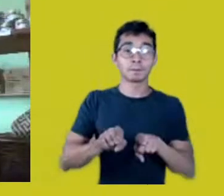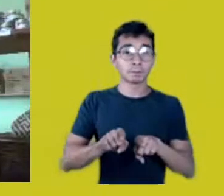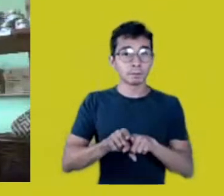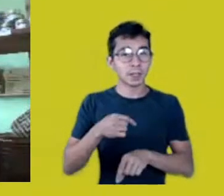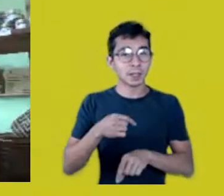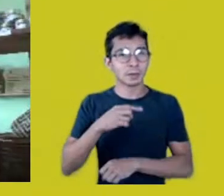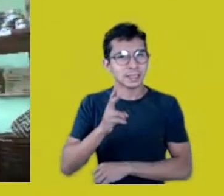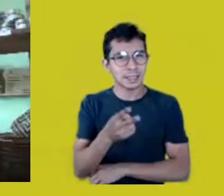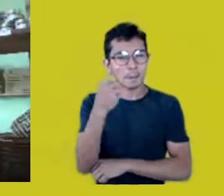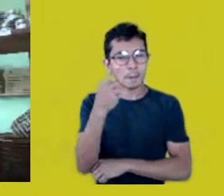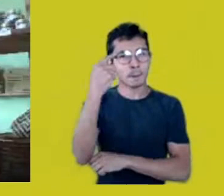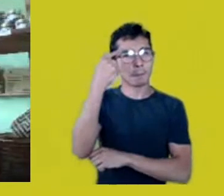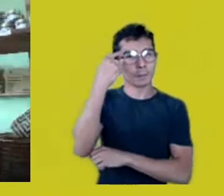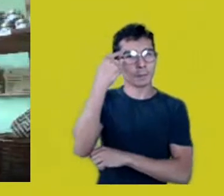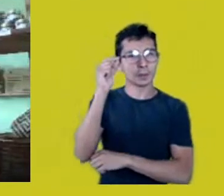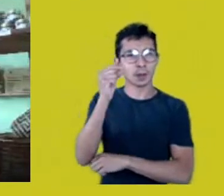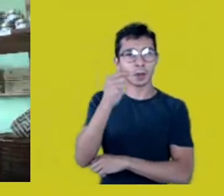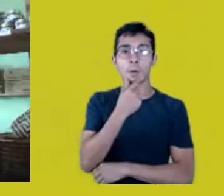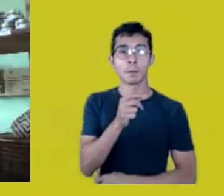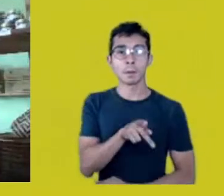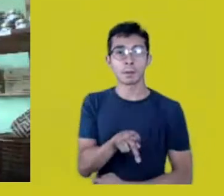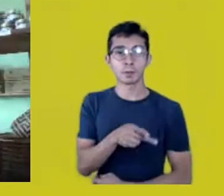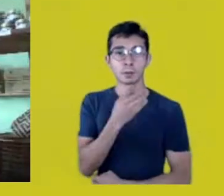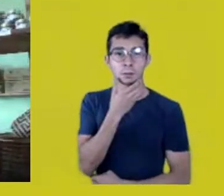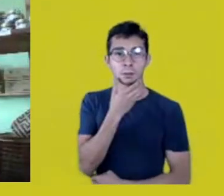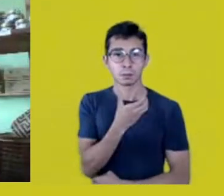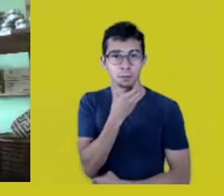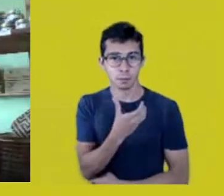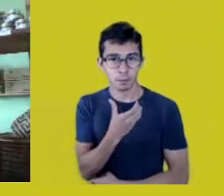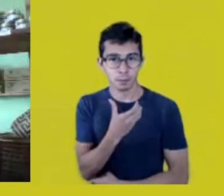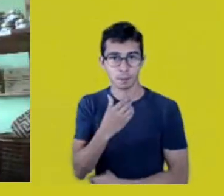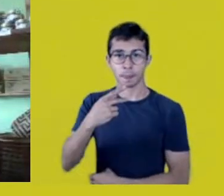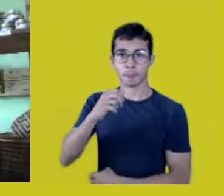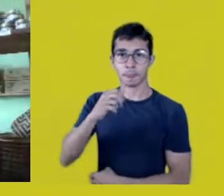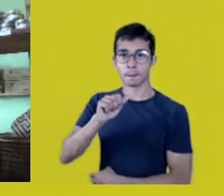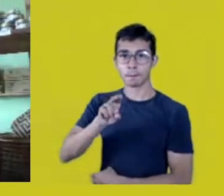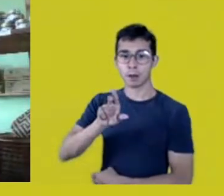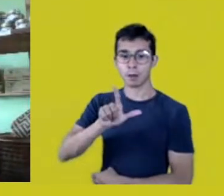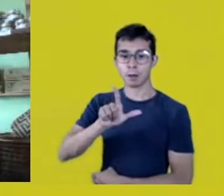that Paulo Freire, our great pedagogue, used to say: